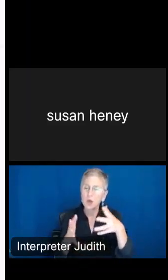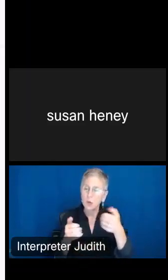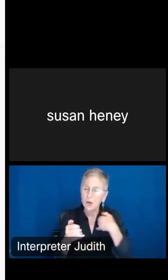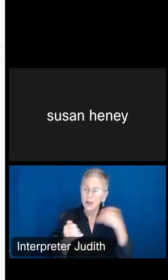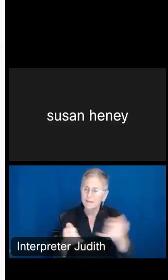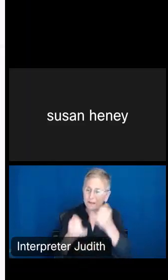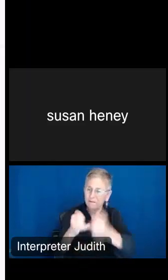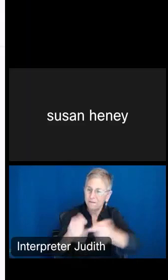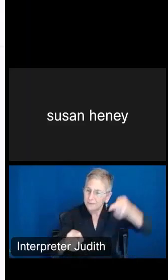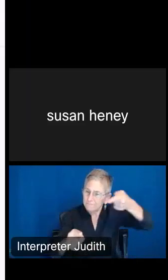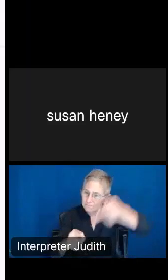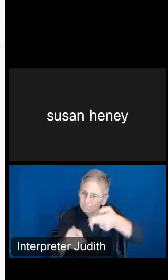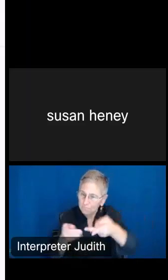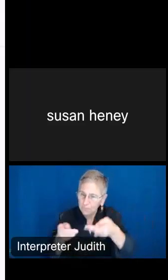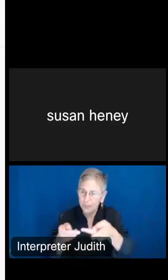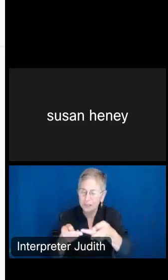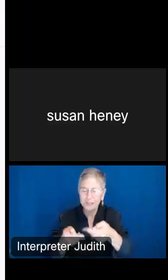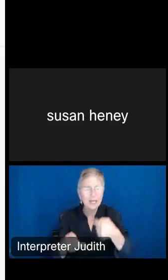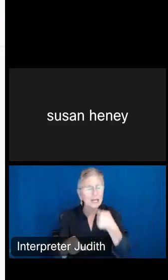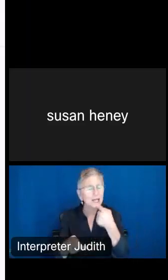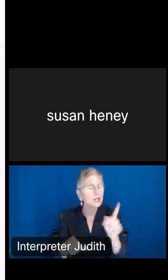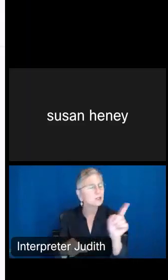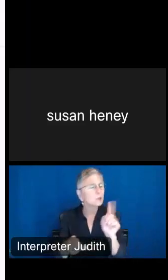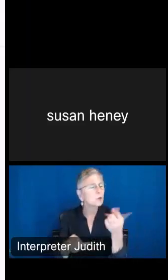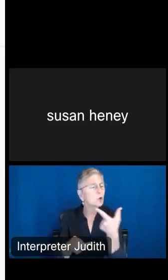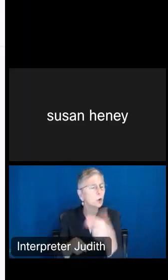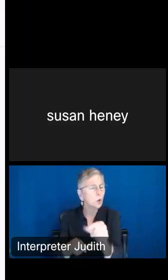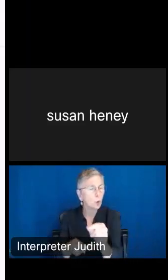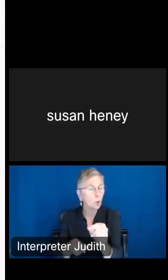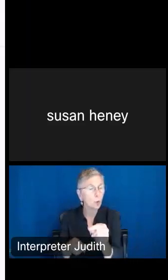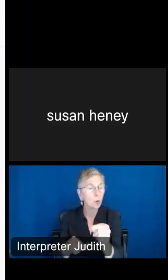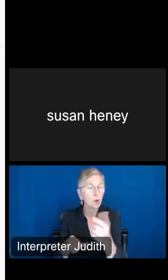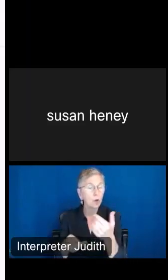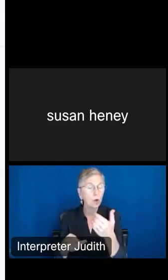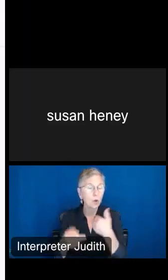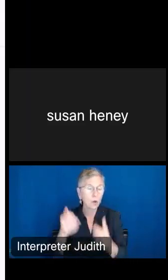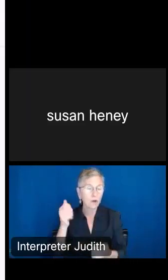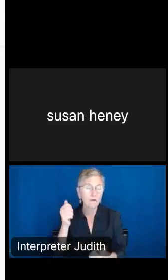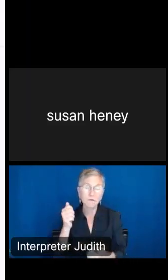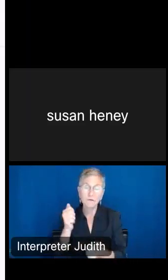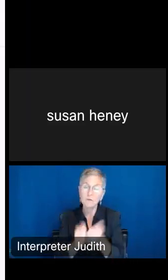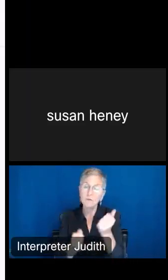so let's tell it where we want to go, and you have the most commonly used geographies